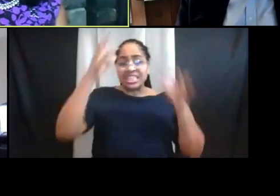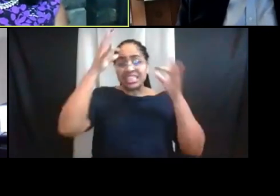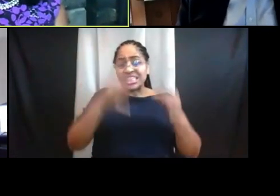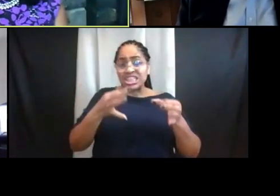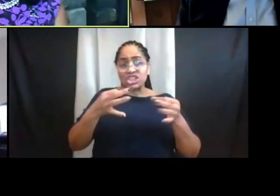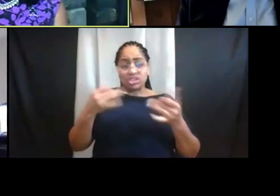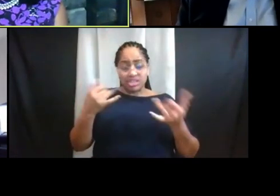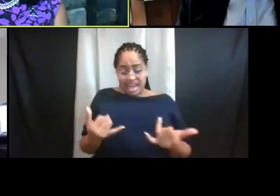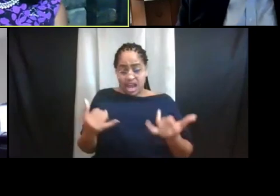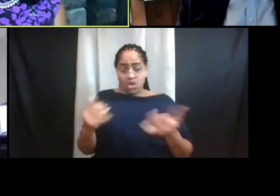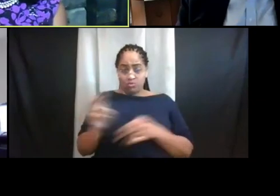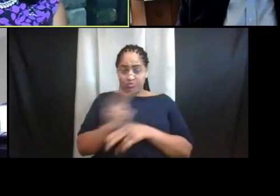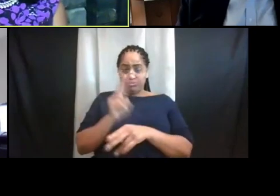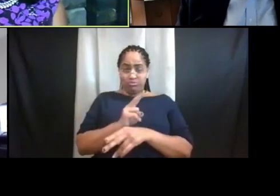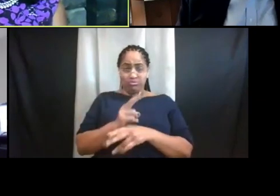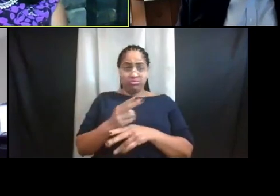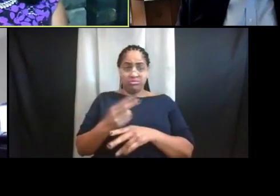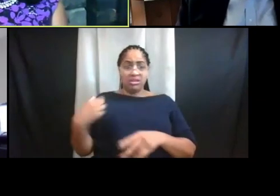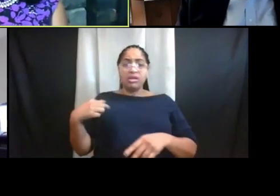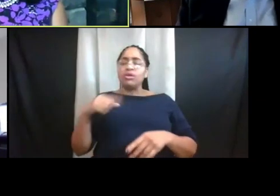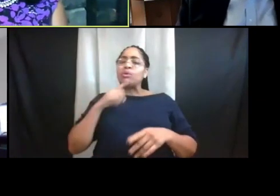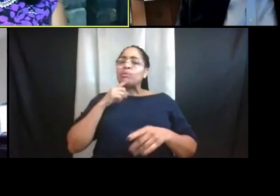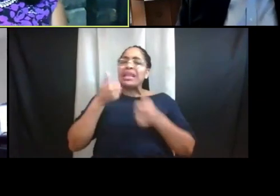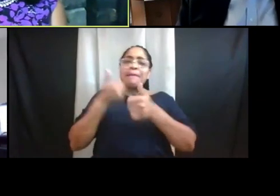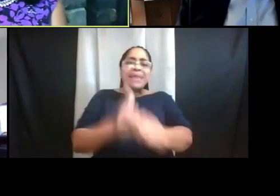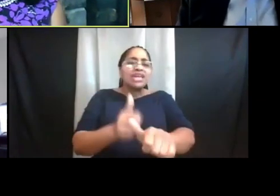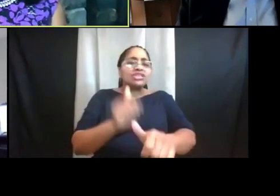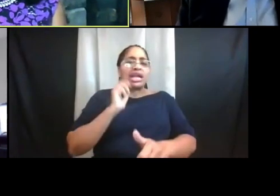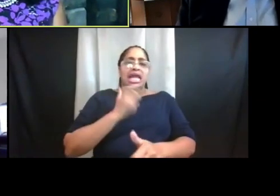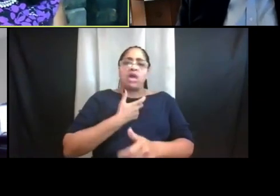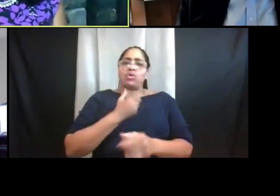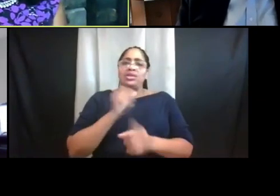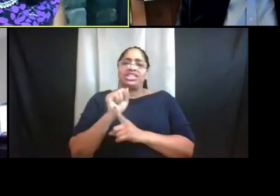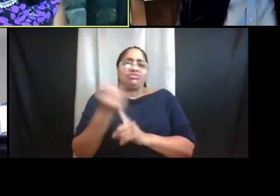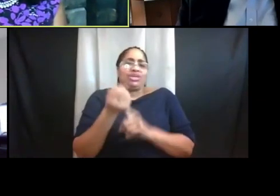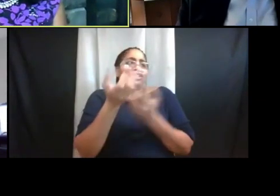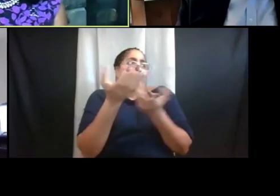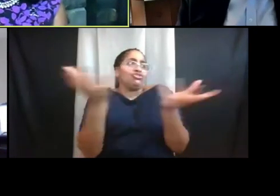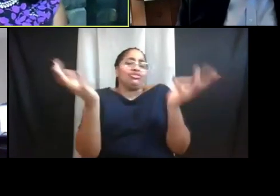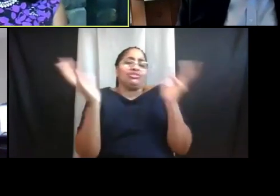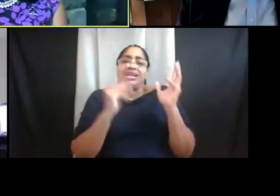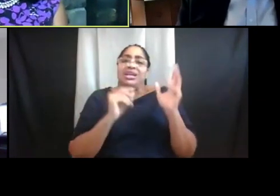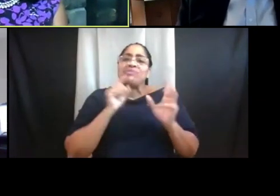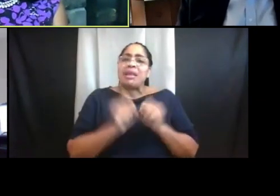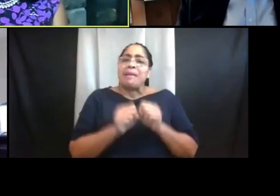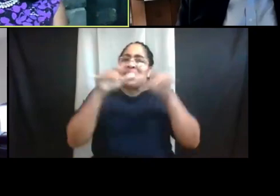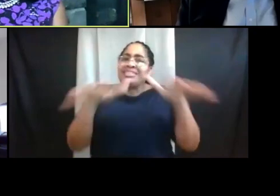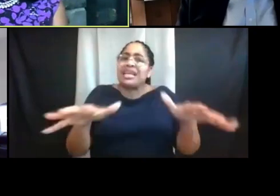are really based on what the circumstances are. And this gets at the fact that the pandemic has really meant difficult choices